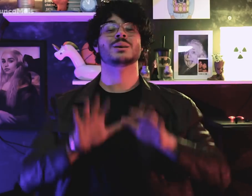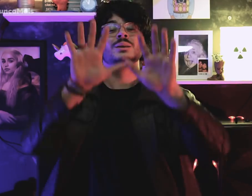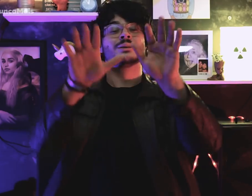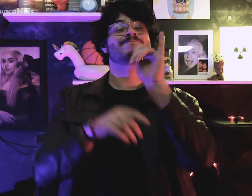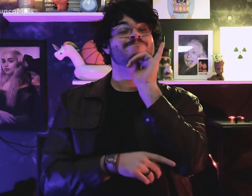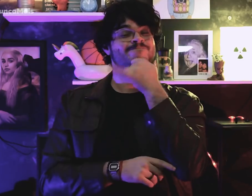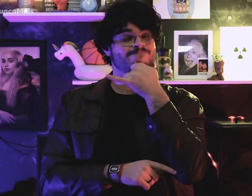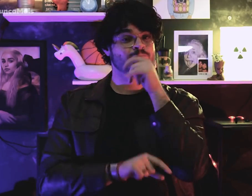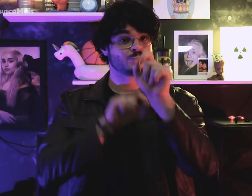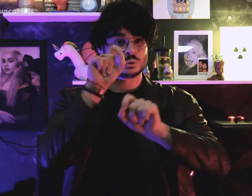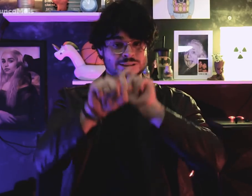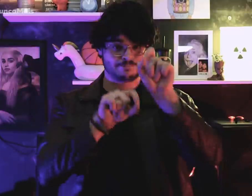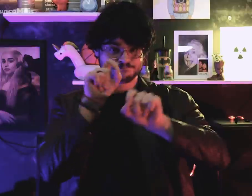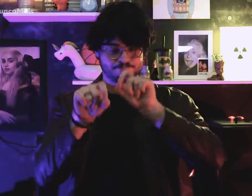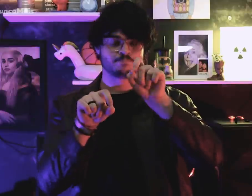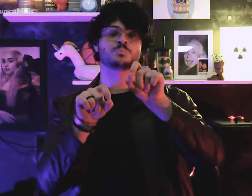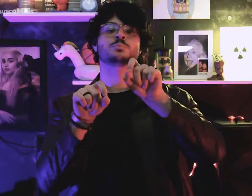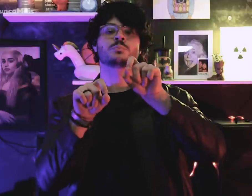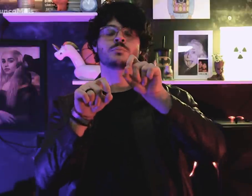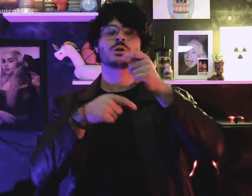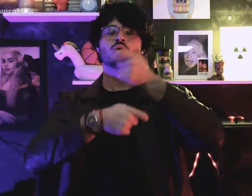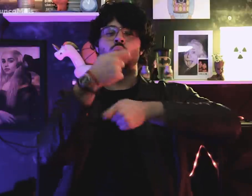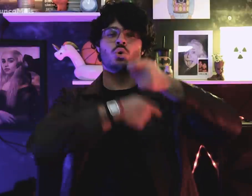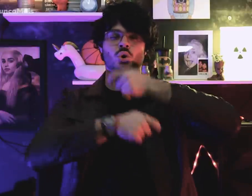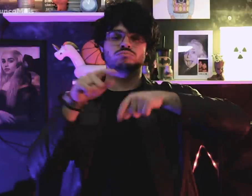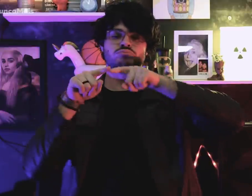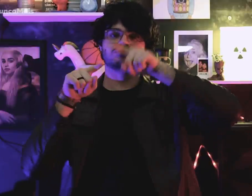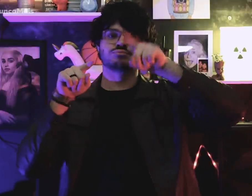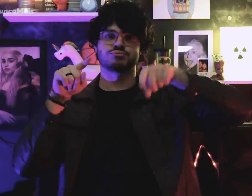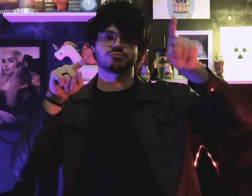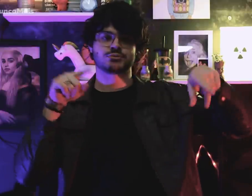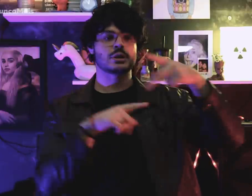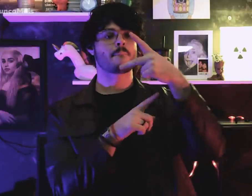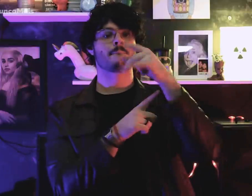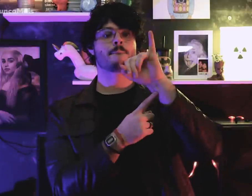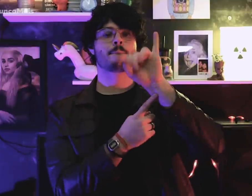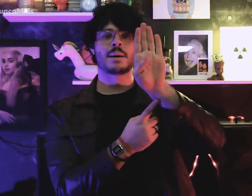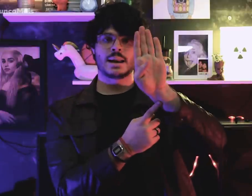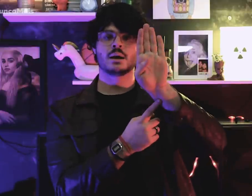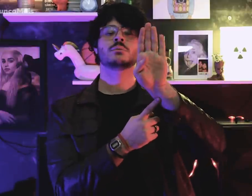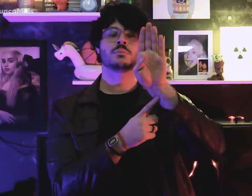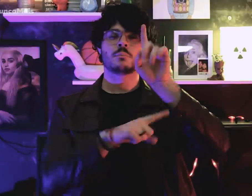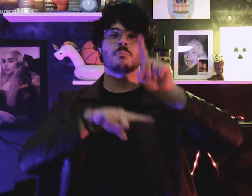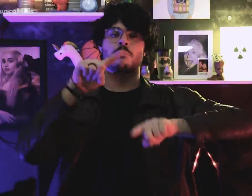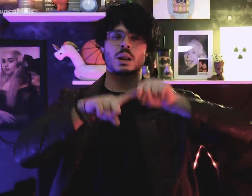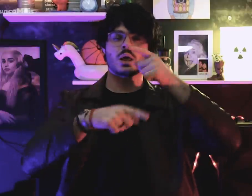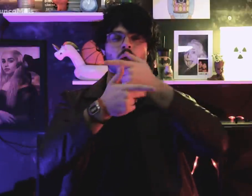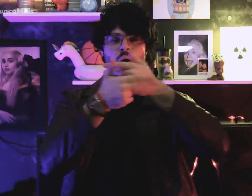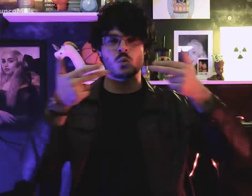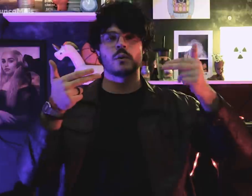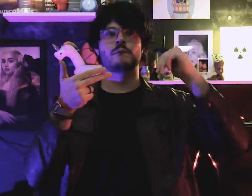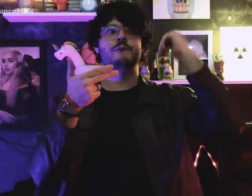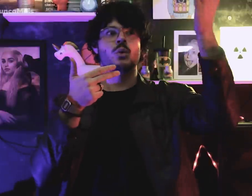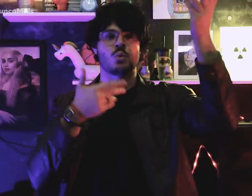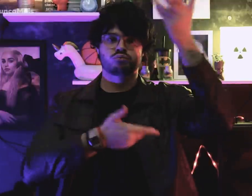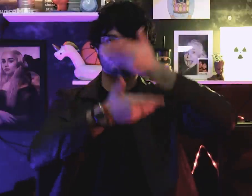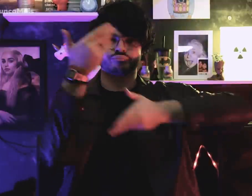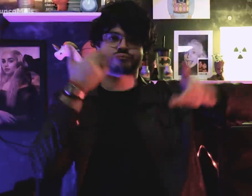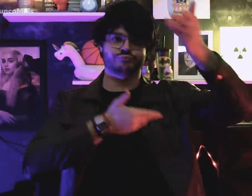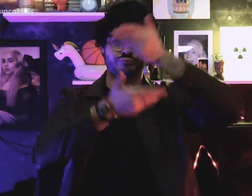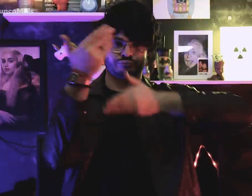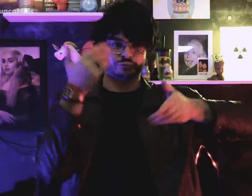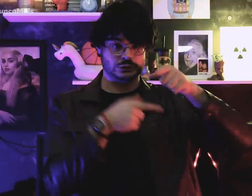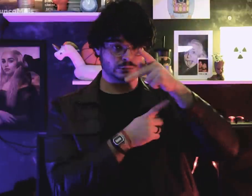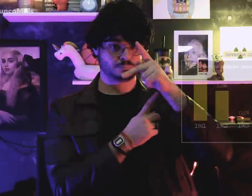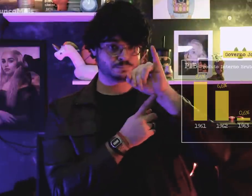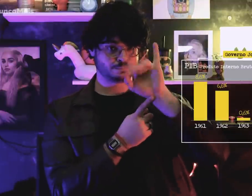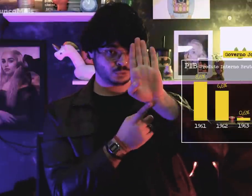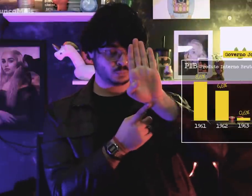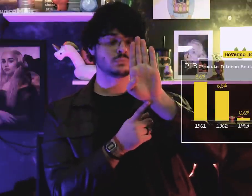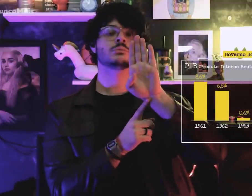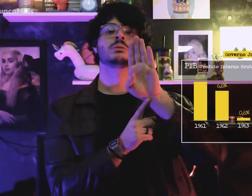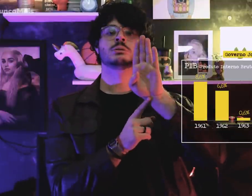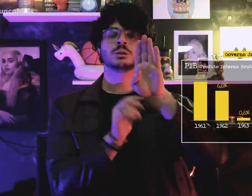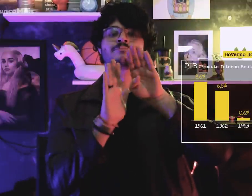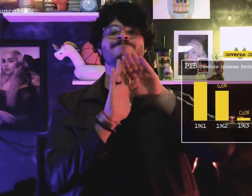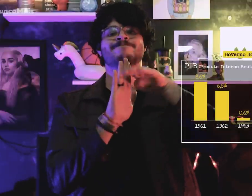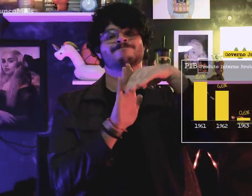But unfortunately, from 1962 onwards, the growth of the Gross Domestic Product (GDP)